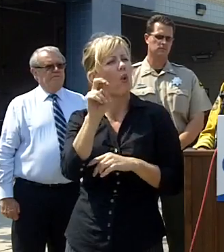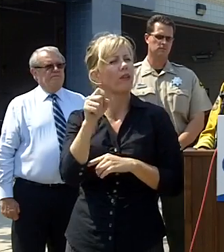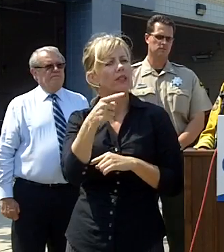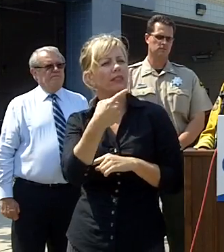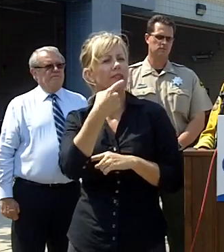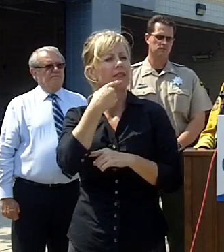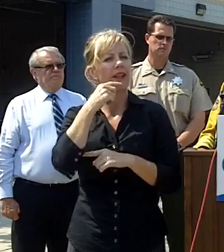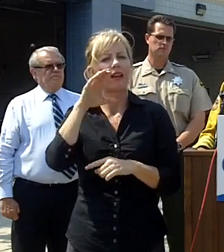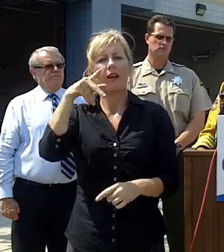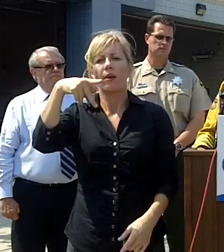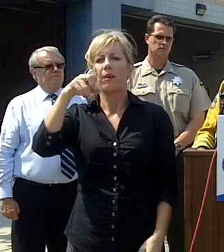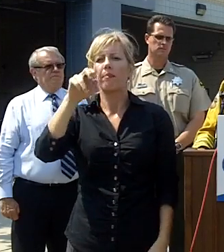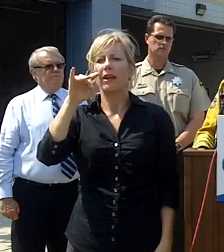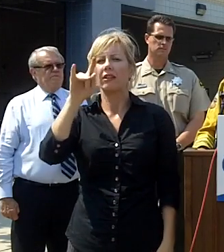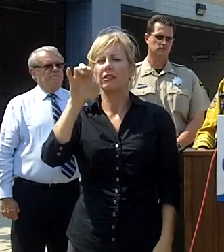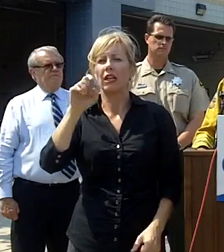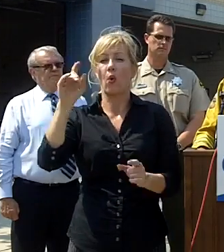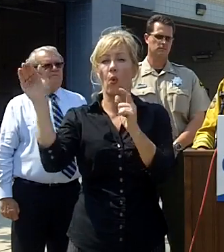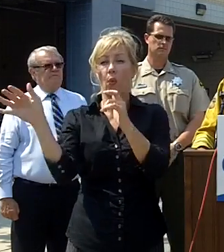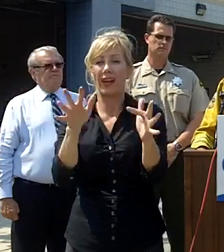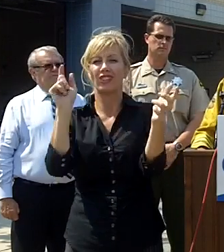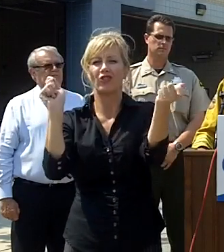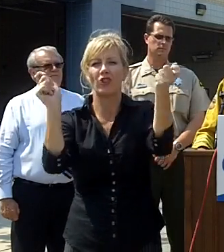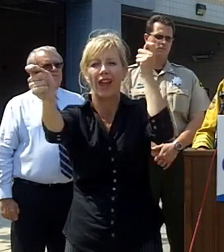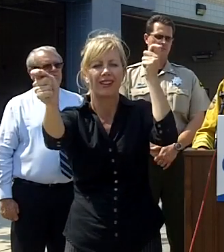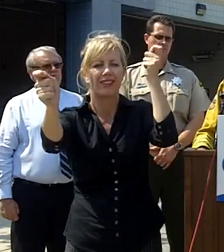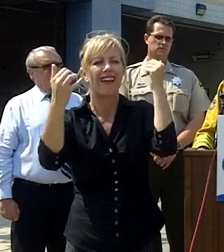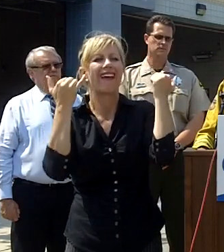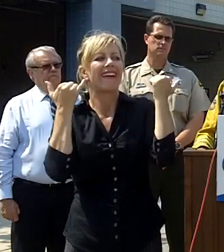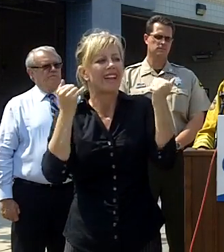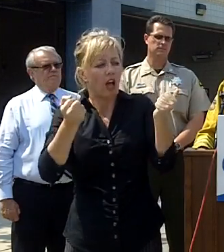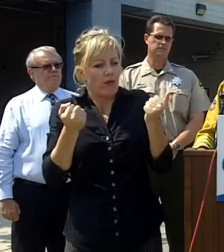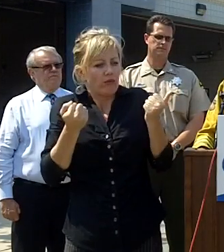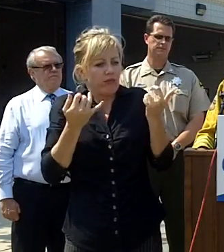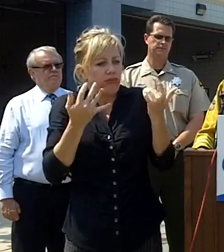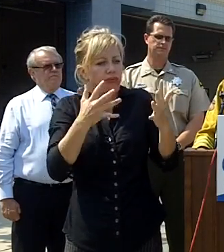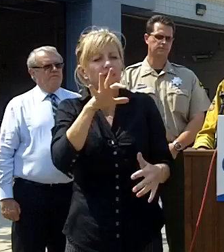has now had a wind shift it's burning towards that deleuze area as well as fallbrook which